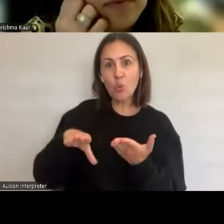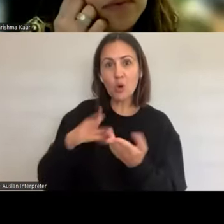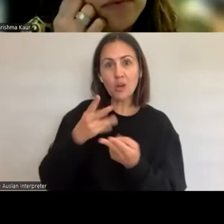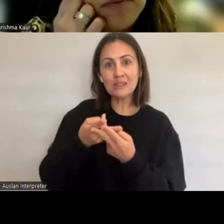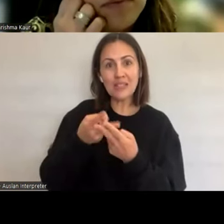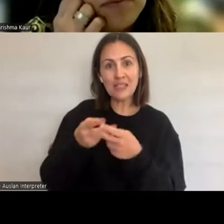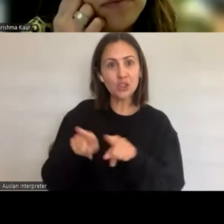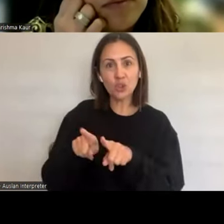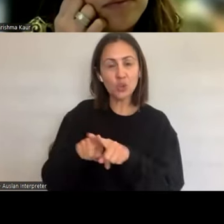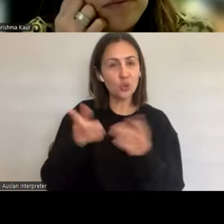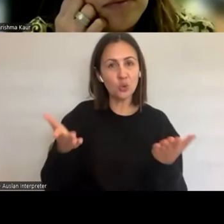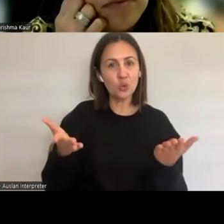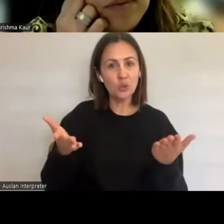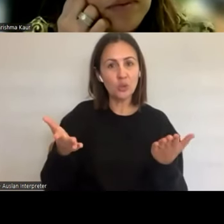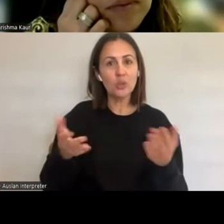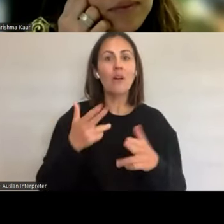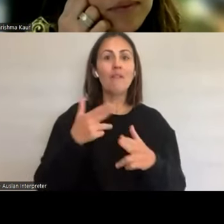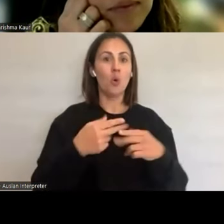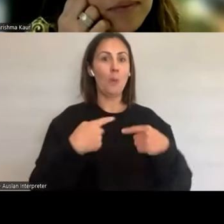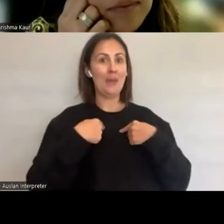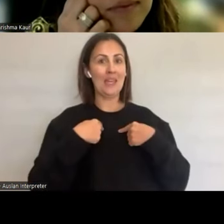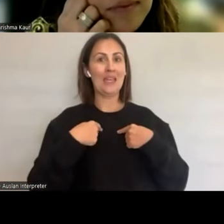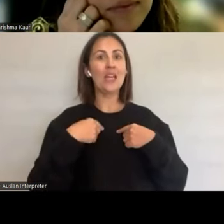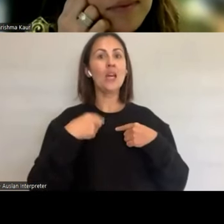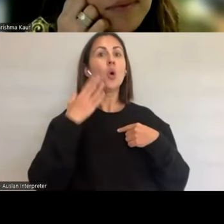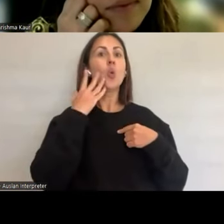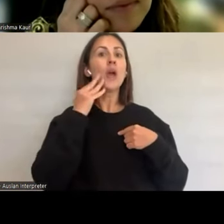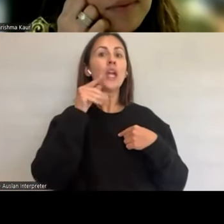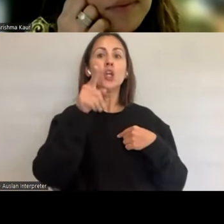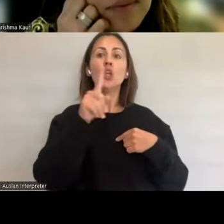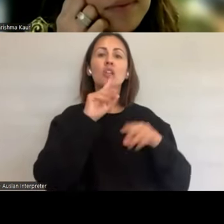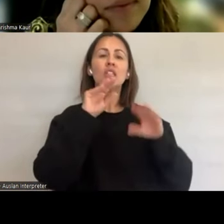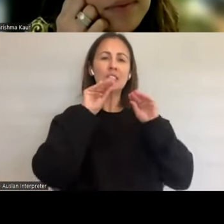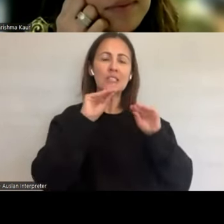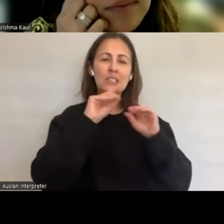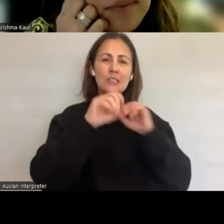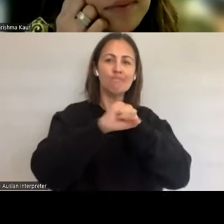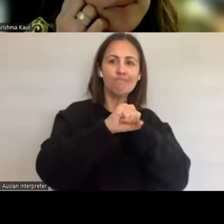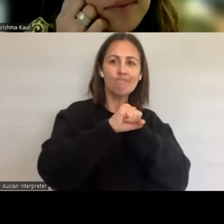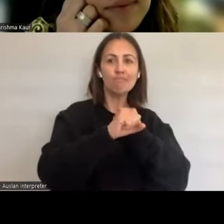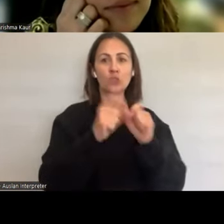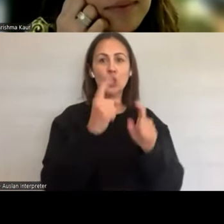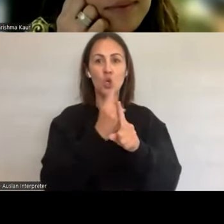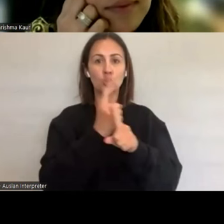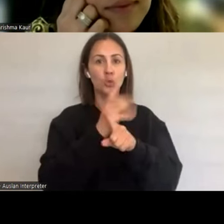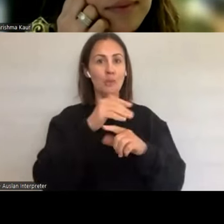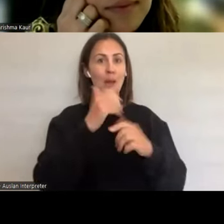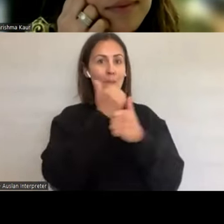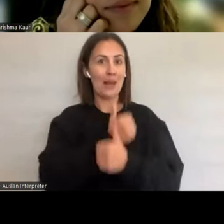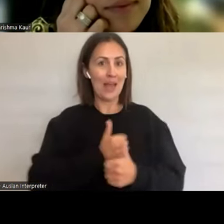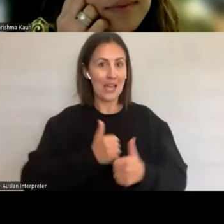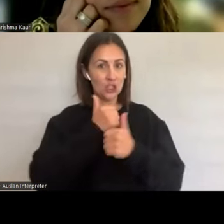biggest advantage about pleasure education is that sense of agency and bodily autonomy,